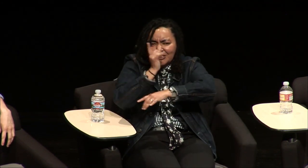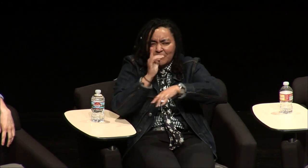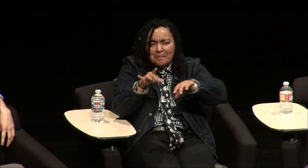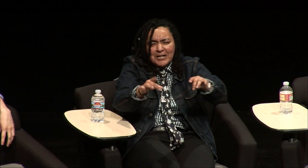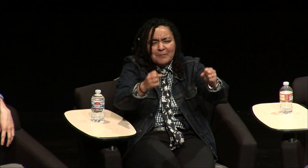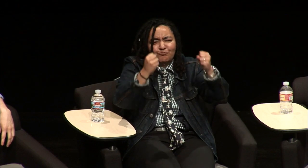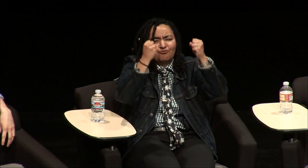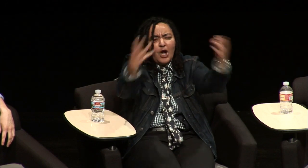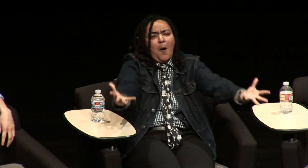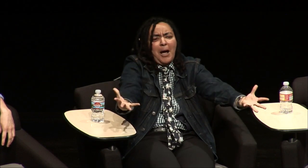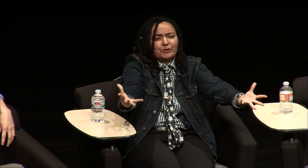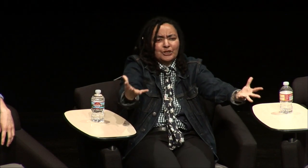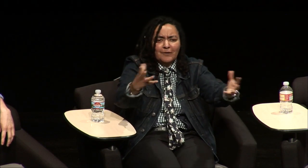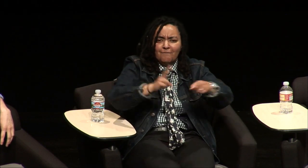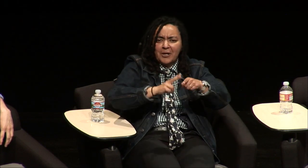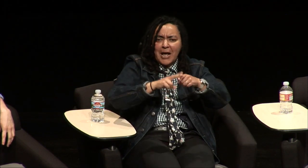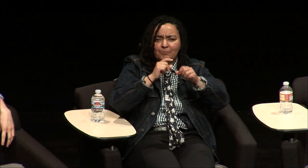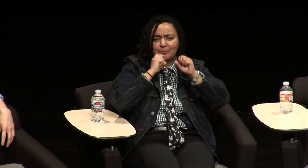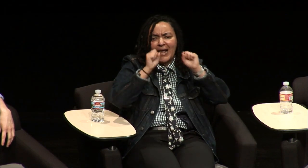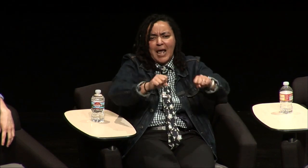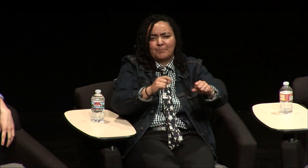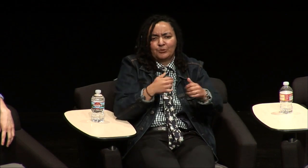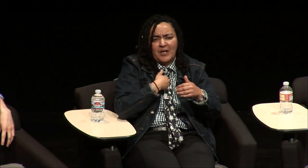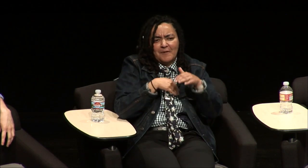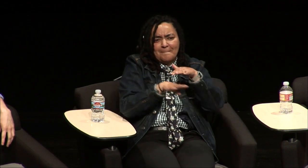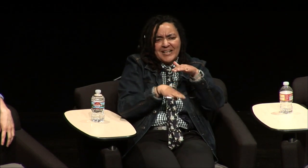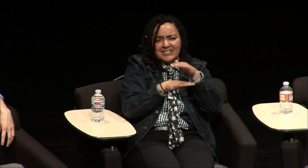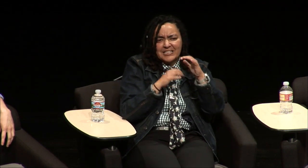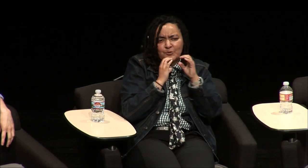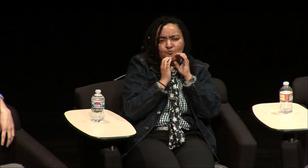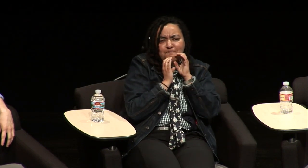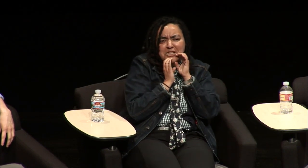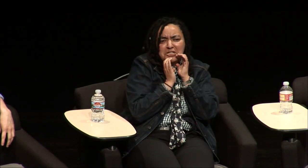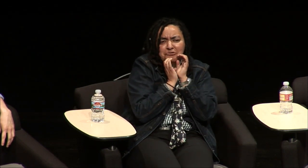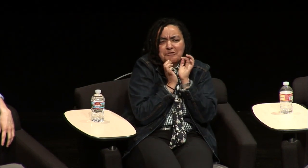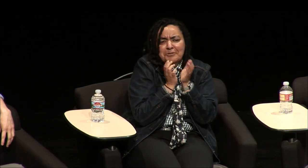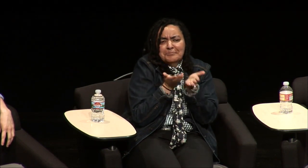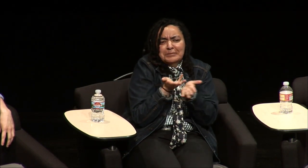weeks four days a week you would pick up so much vocabulary in just one month